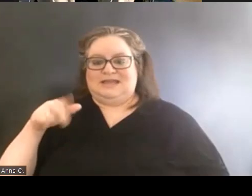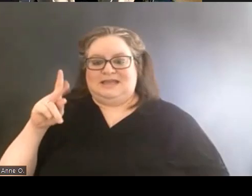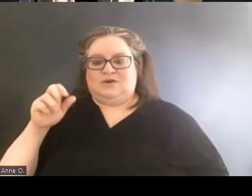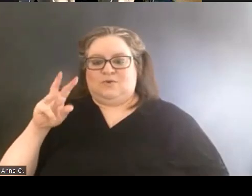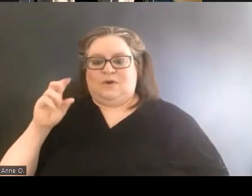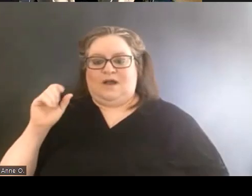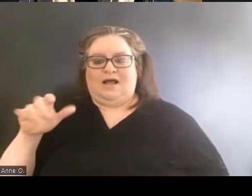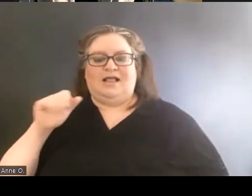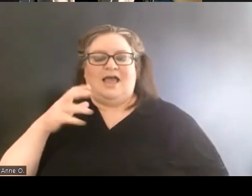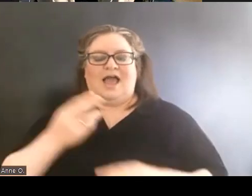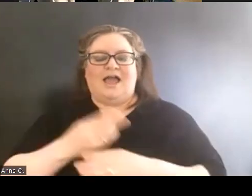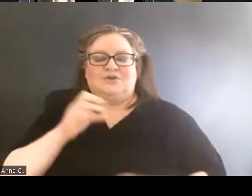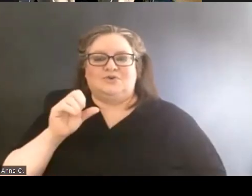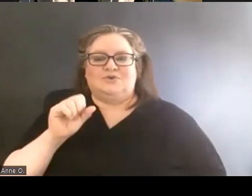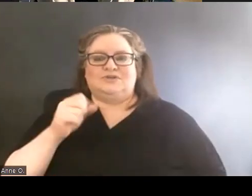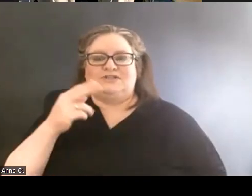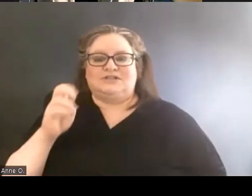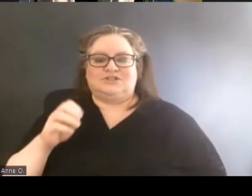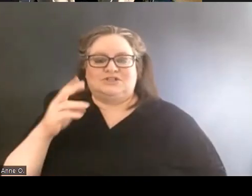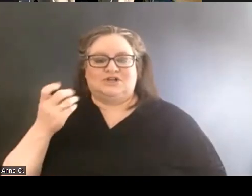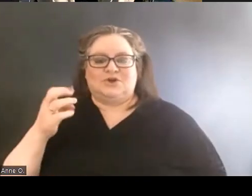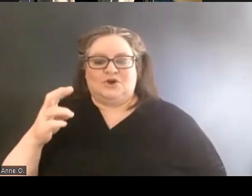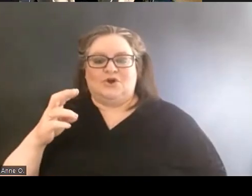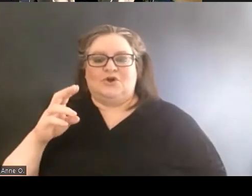with my co-panelists as well as thank Margaret and Javin